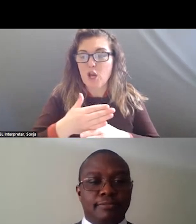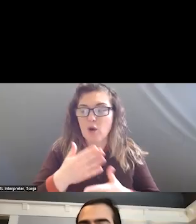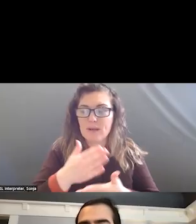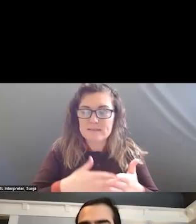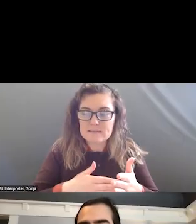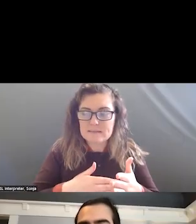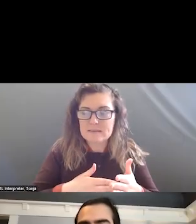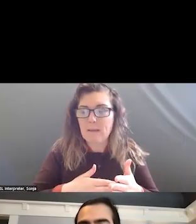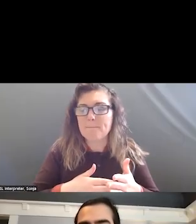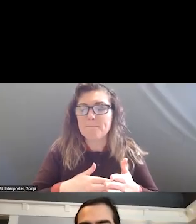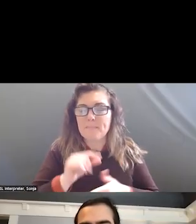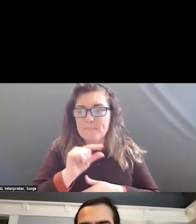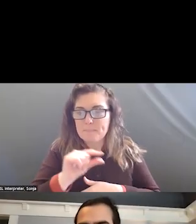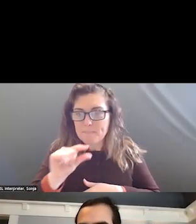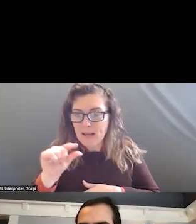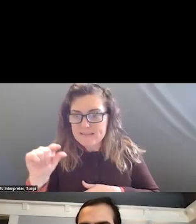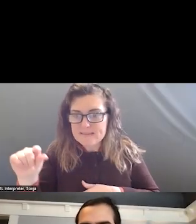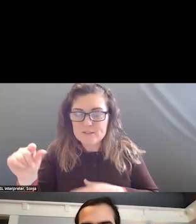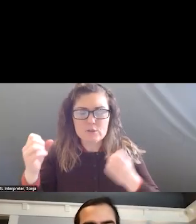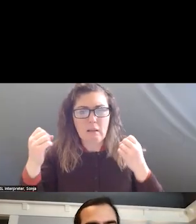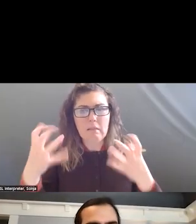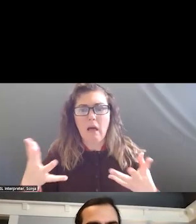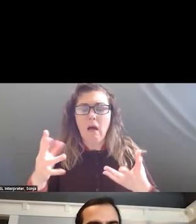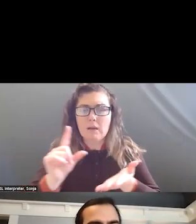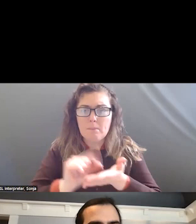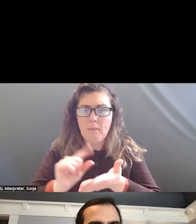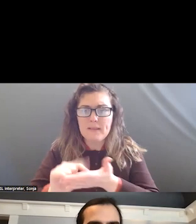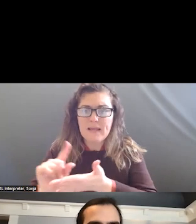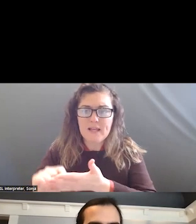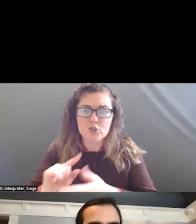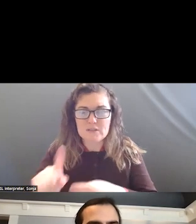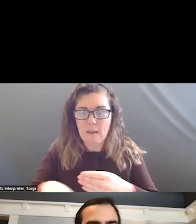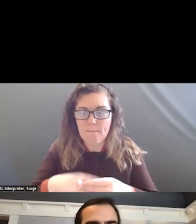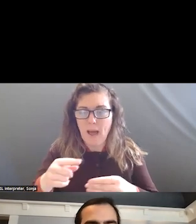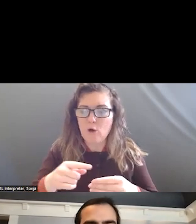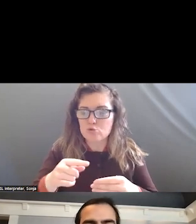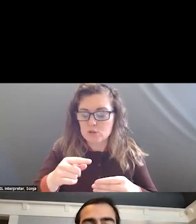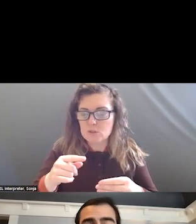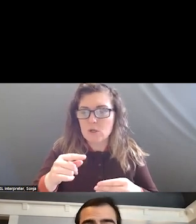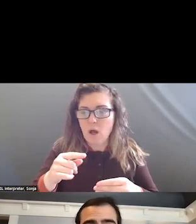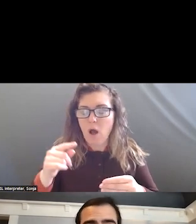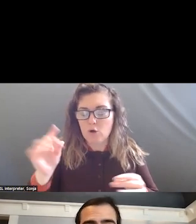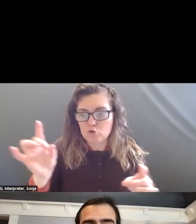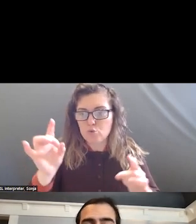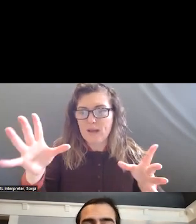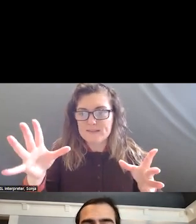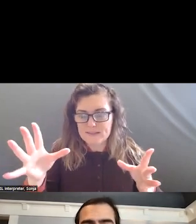THERE ARE A LOT OF THINGS COMING OUT ABOUT 988 INCLUDING THE